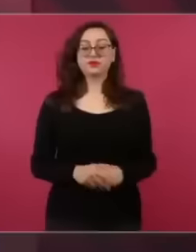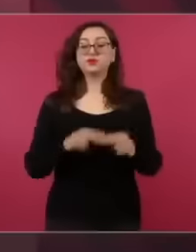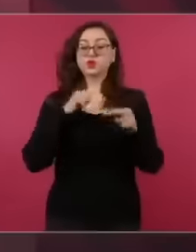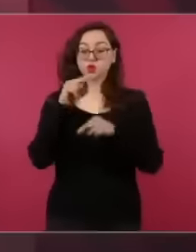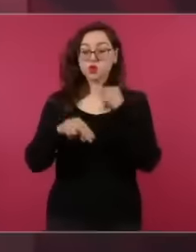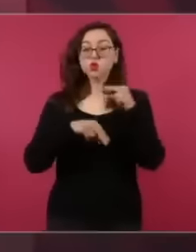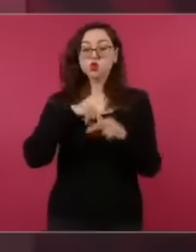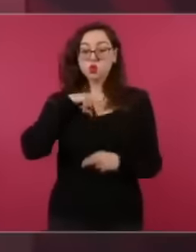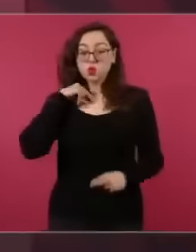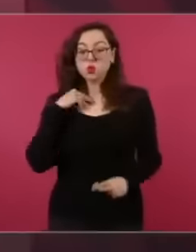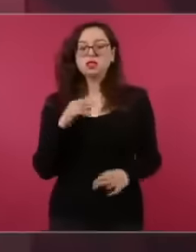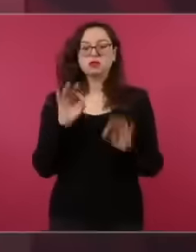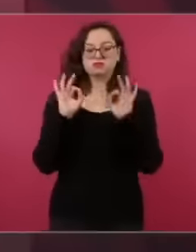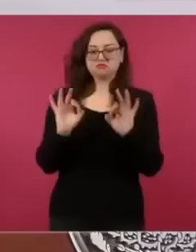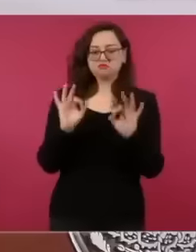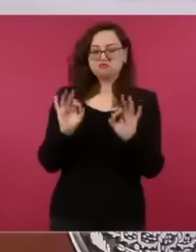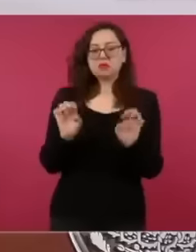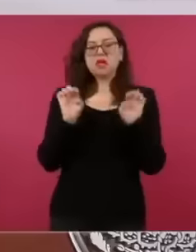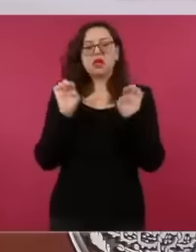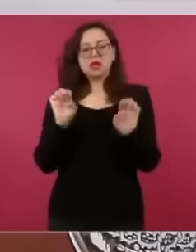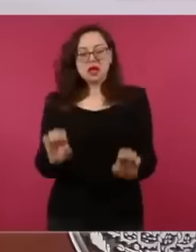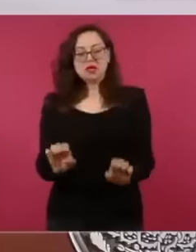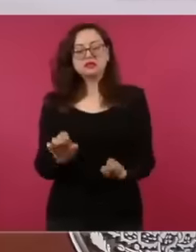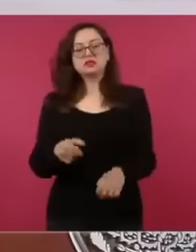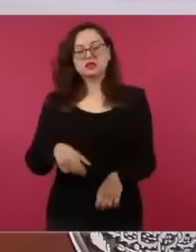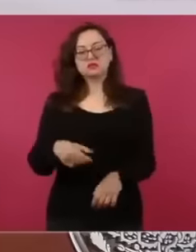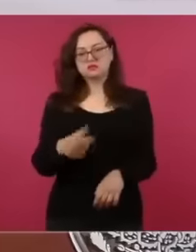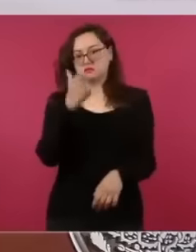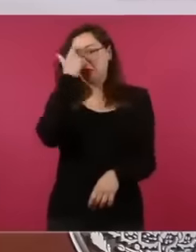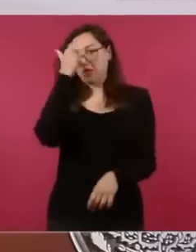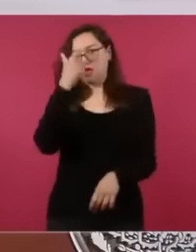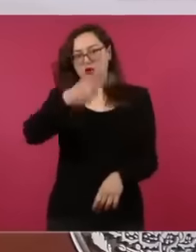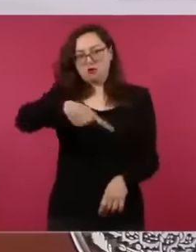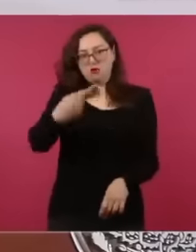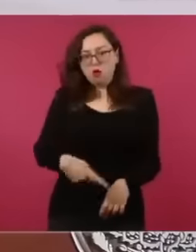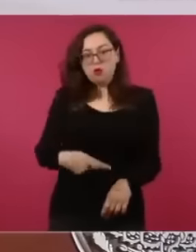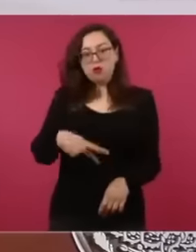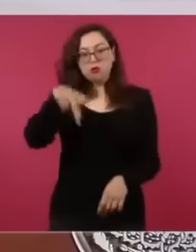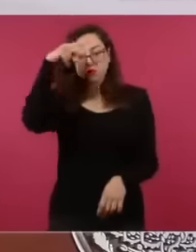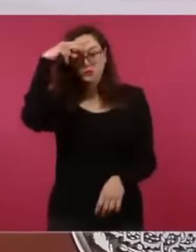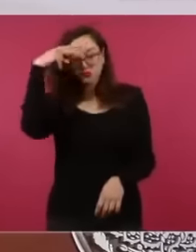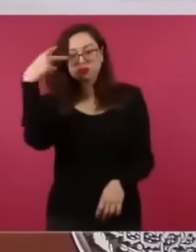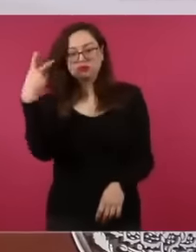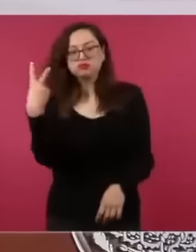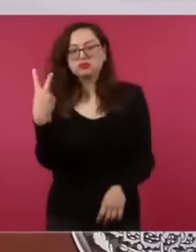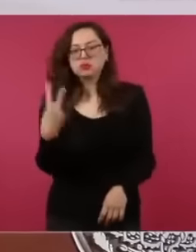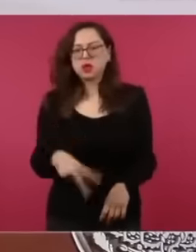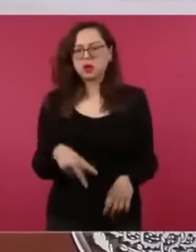Mexican designs and but there is